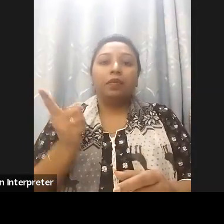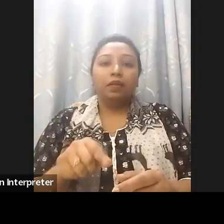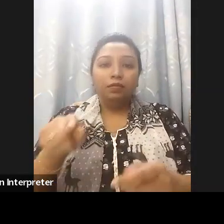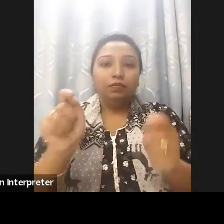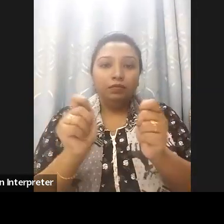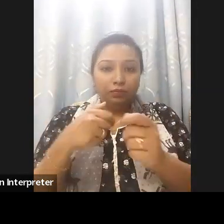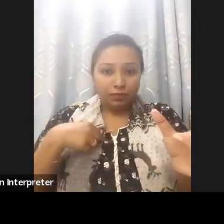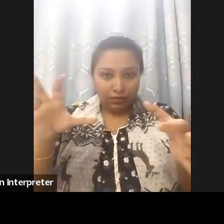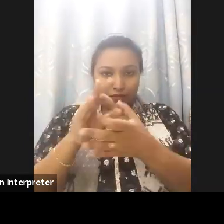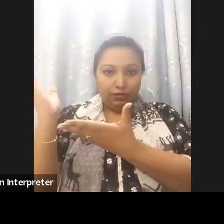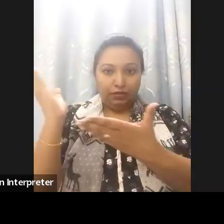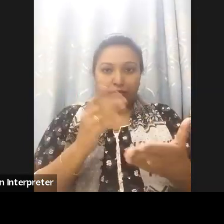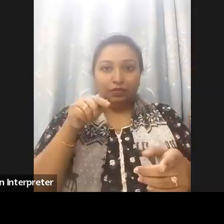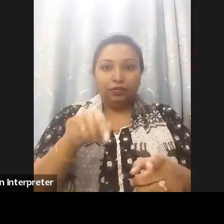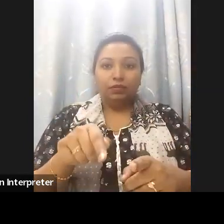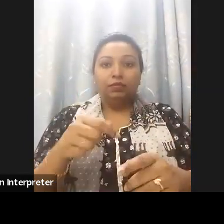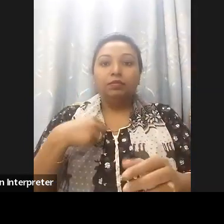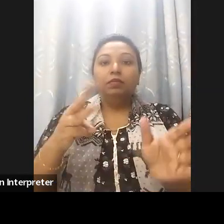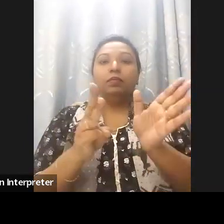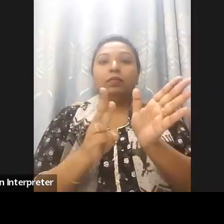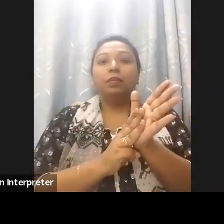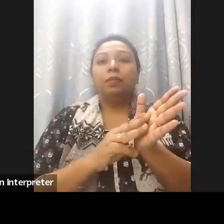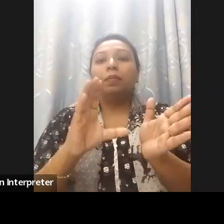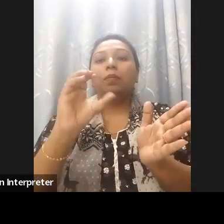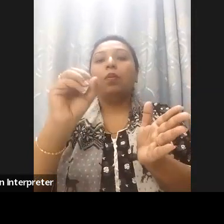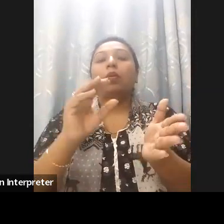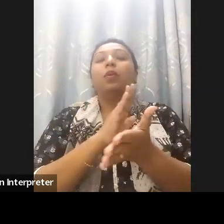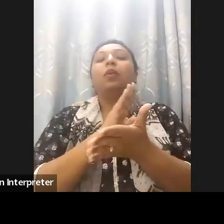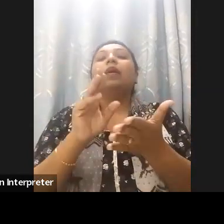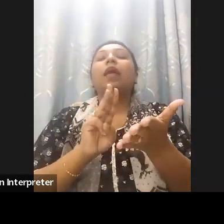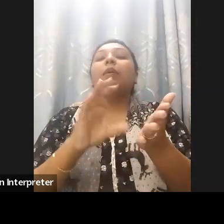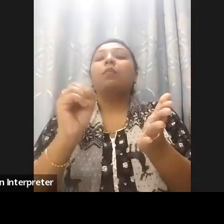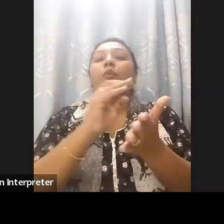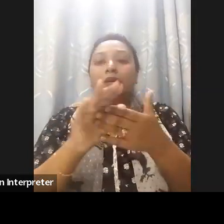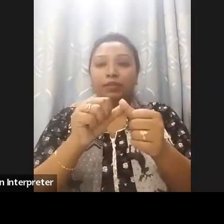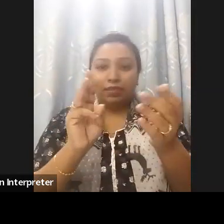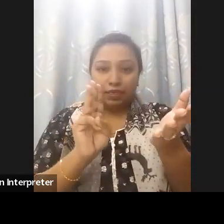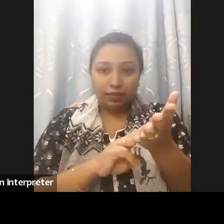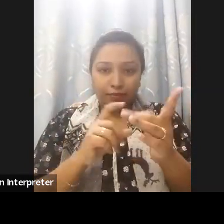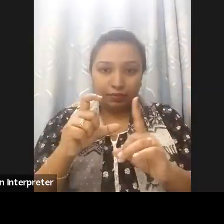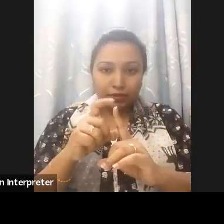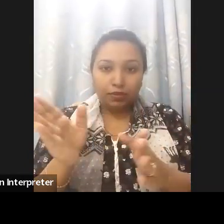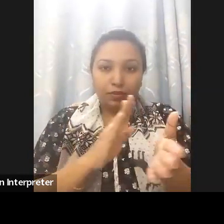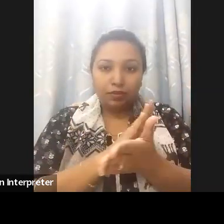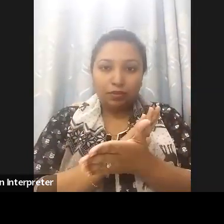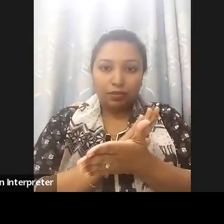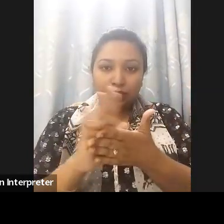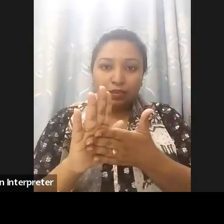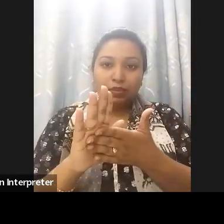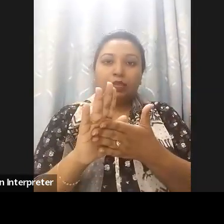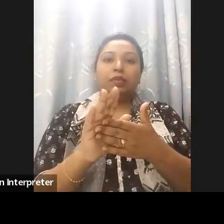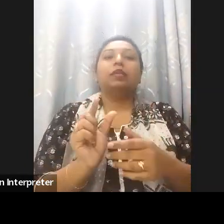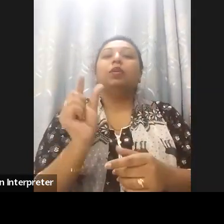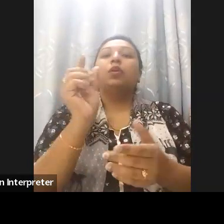Dr Muhammad Humayun Kabir. He is Project Director of Aspire to Innovate (a2i) Programme.